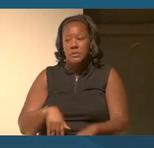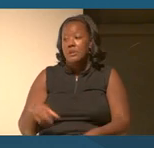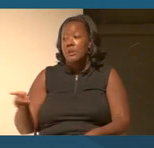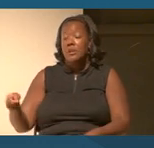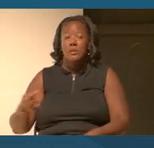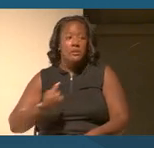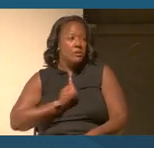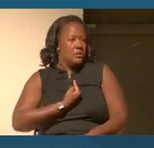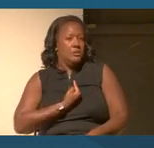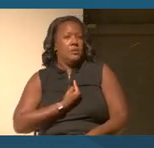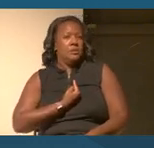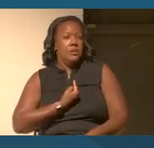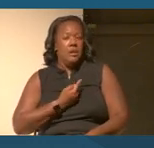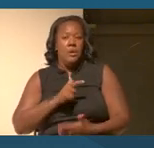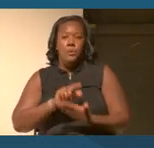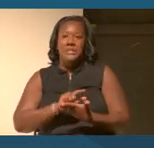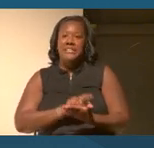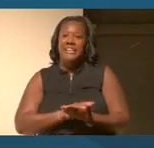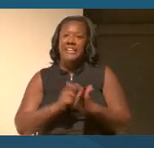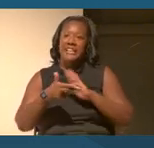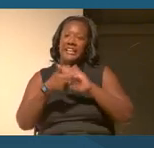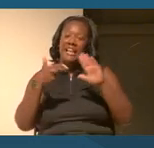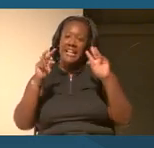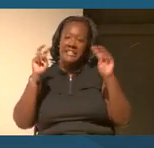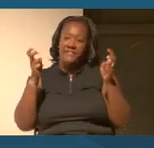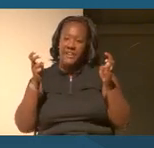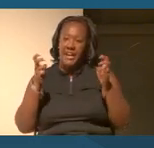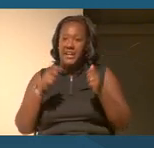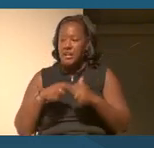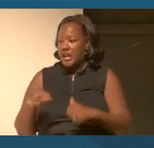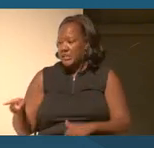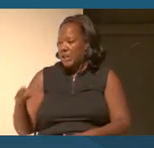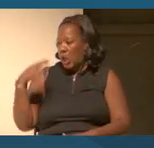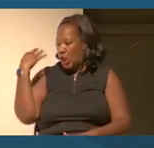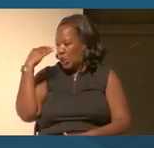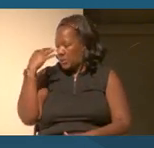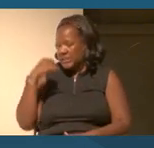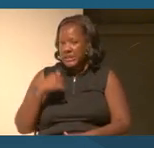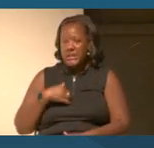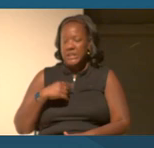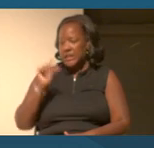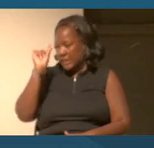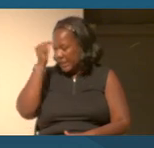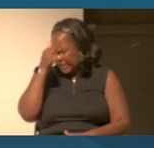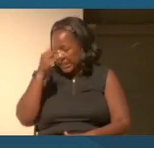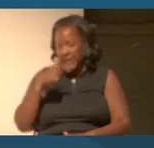often legally classified with lunatics, idiots and infants".